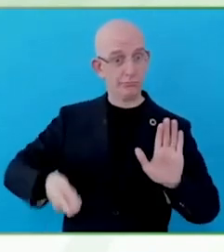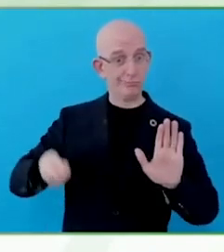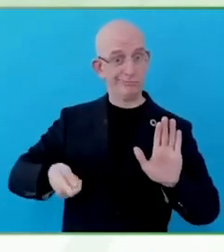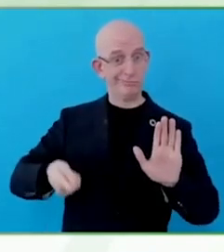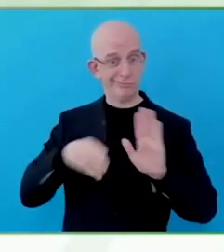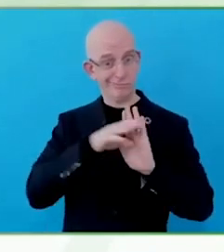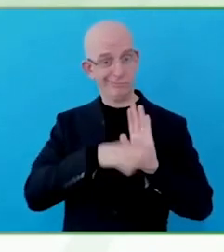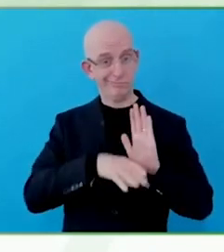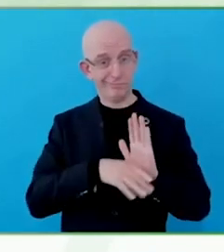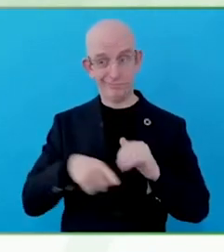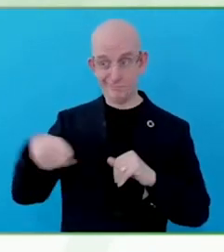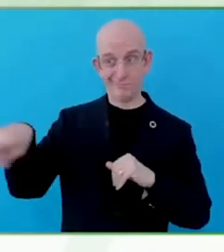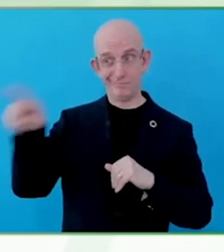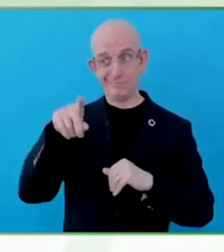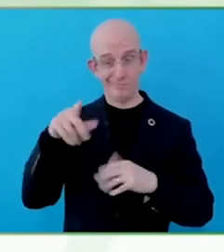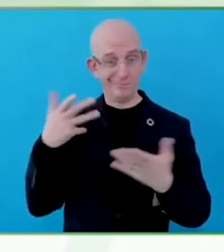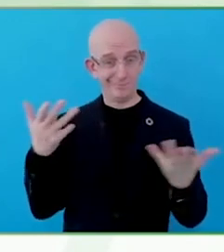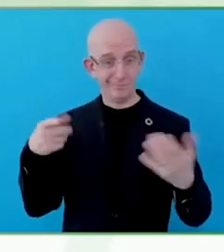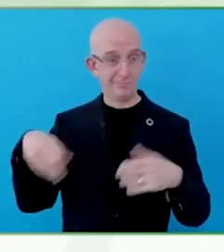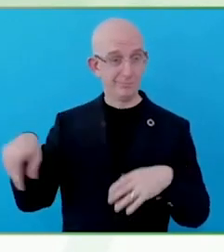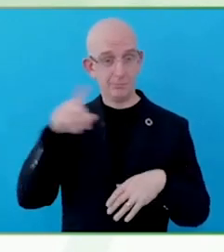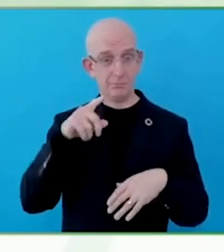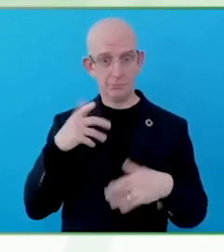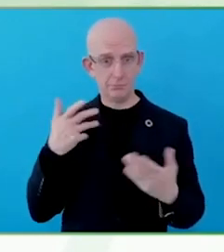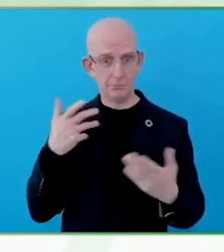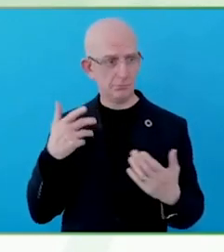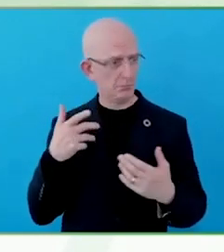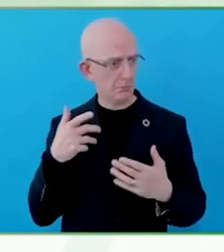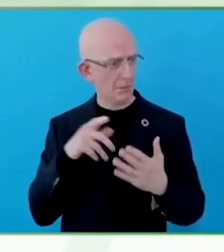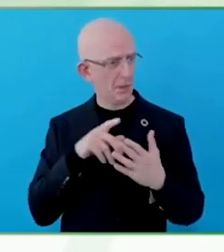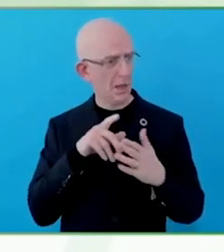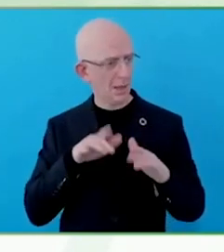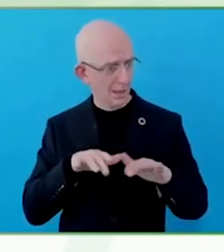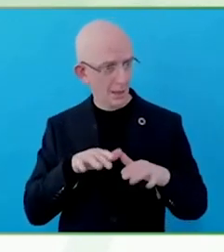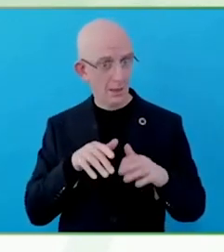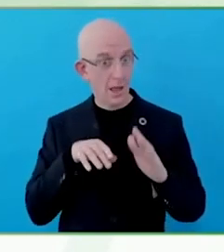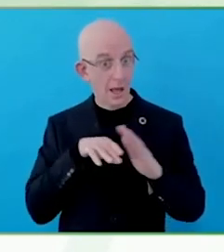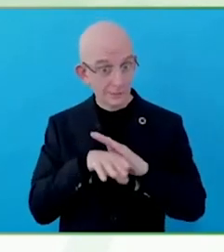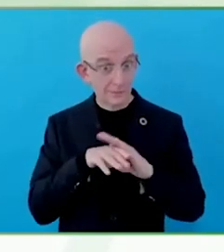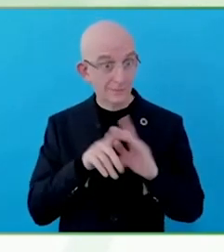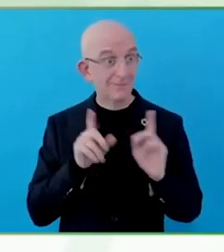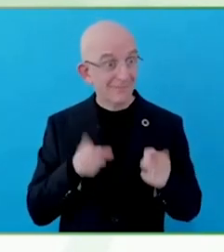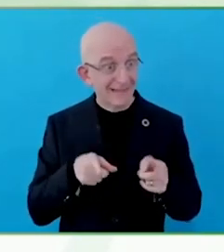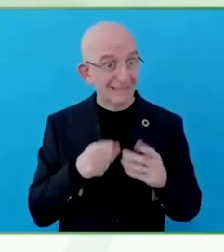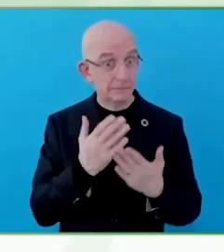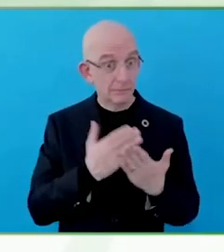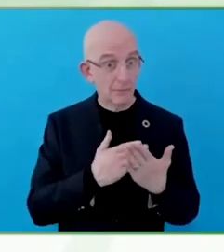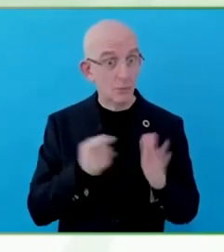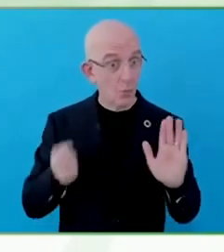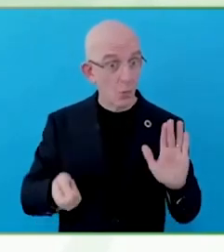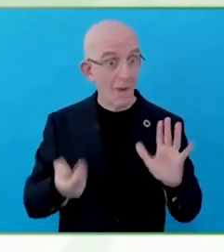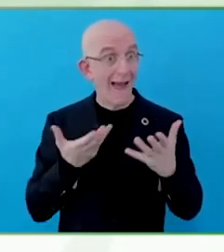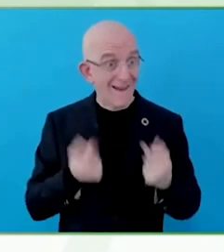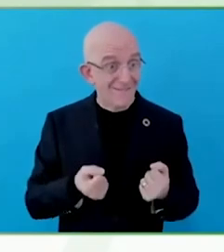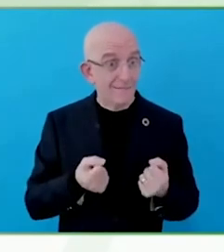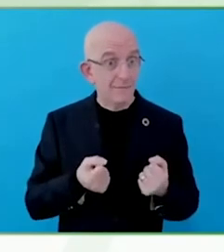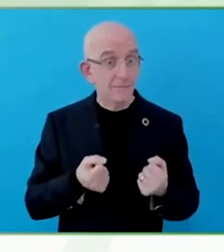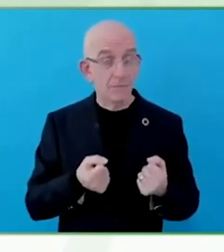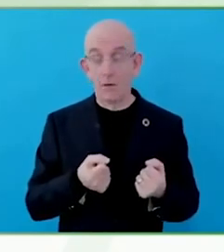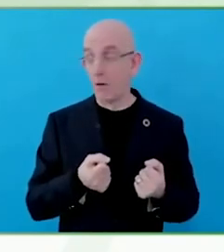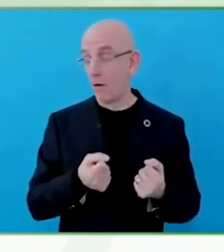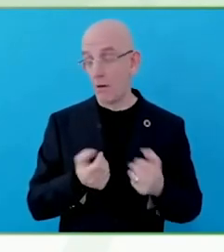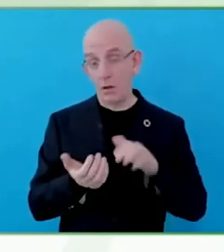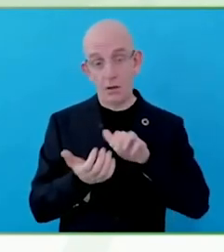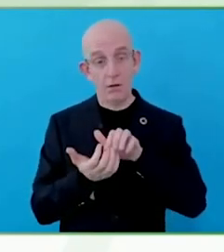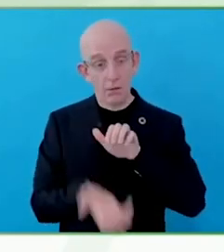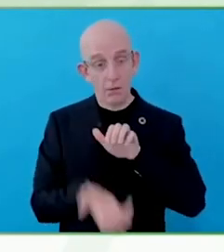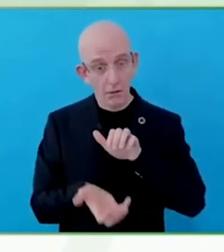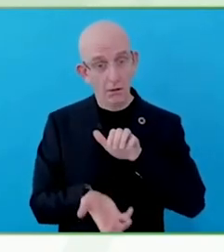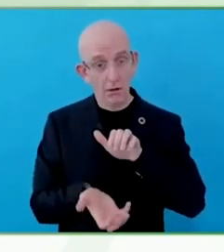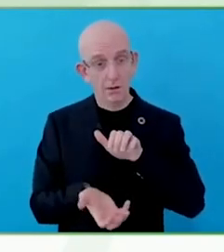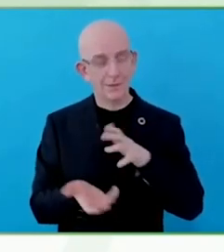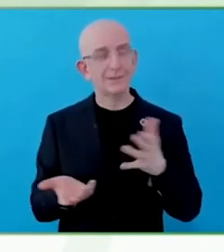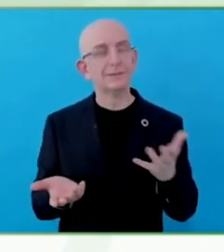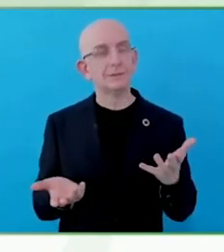Our major test now is to make it more well-known and to give it